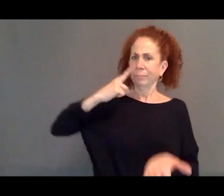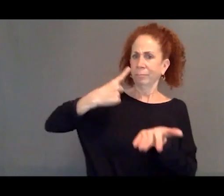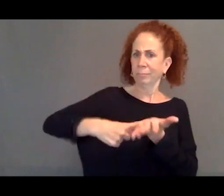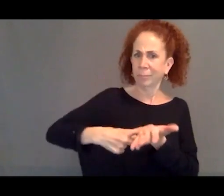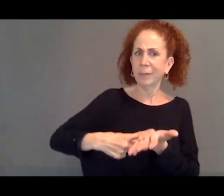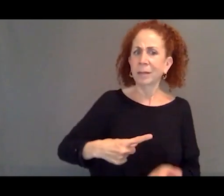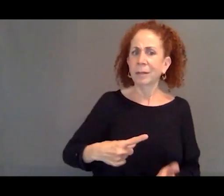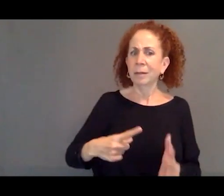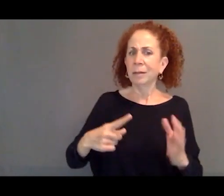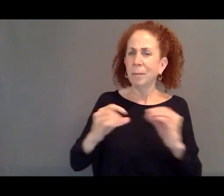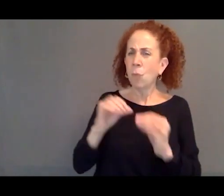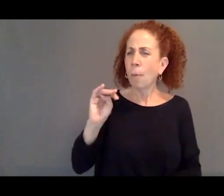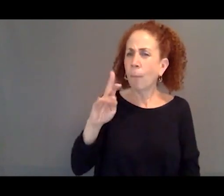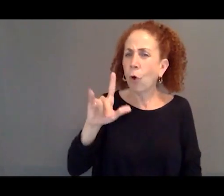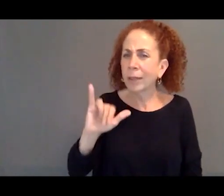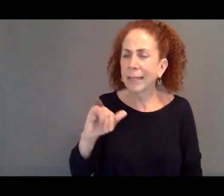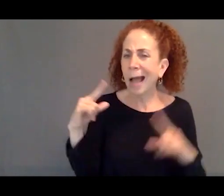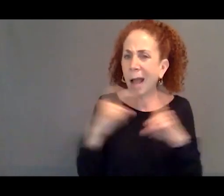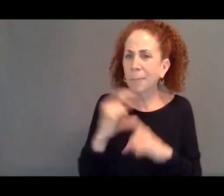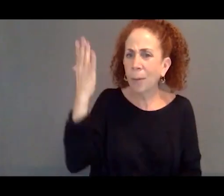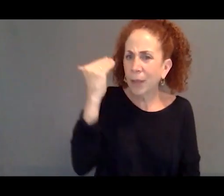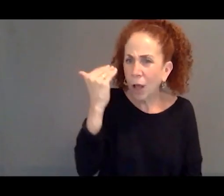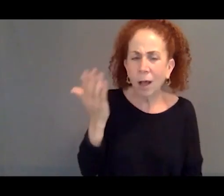more morally complicated is, are we